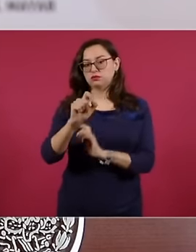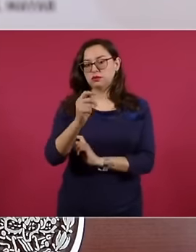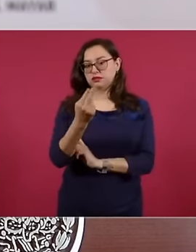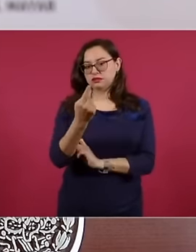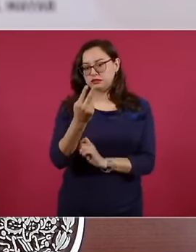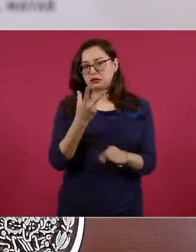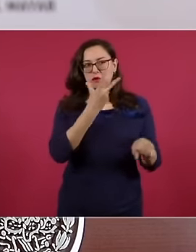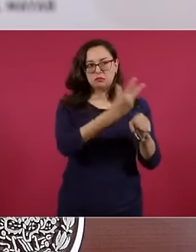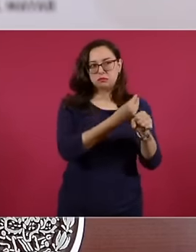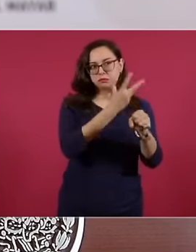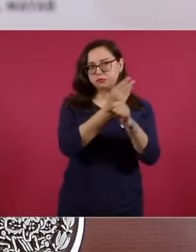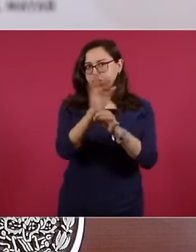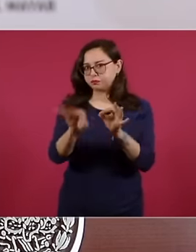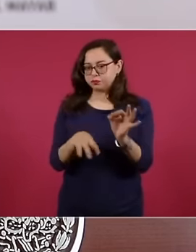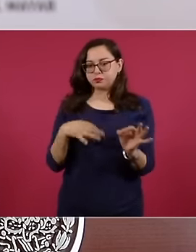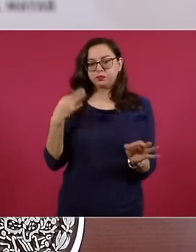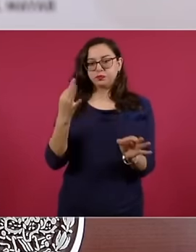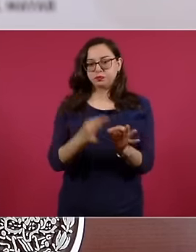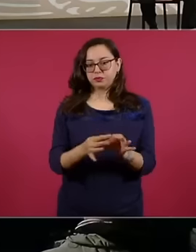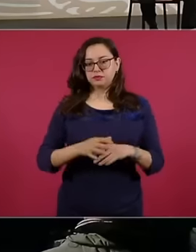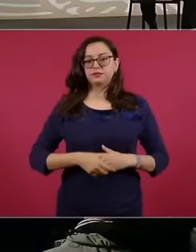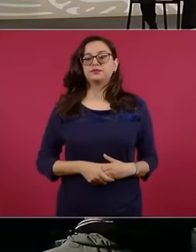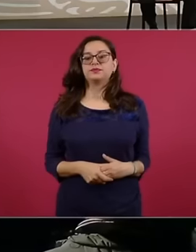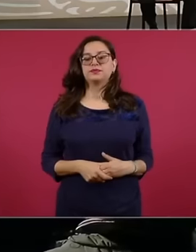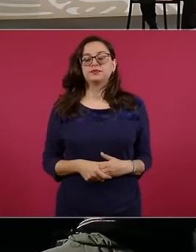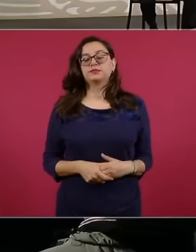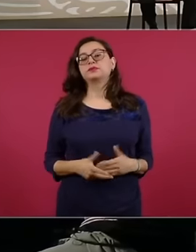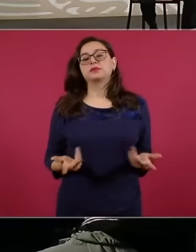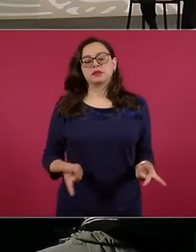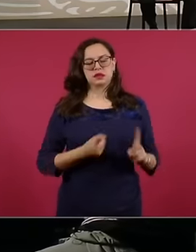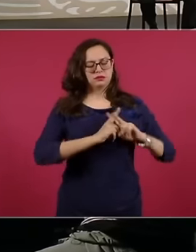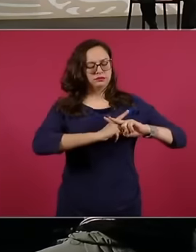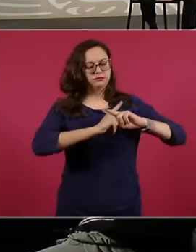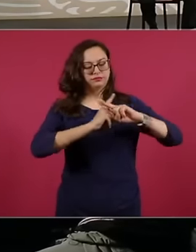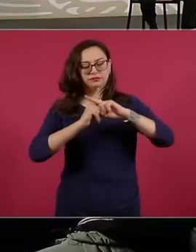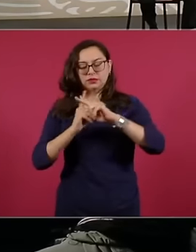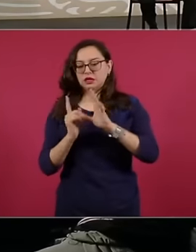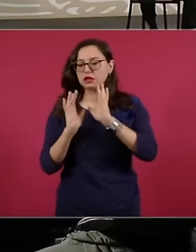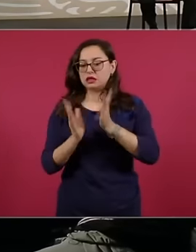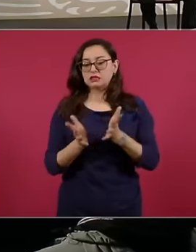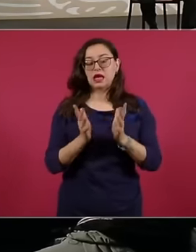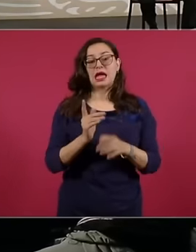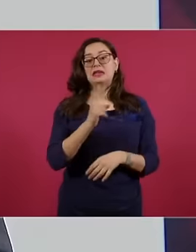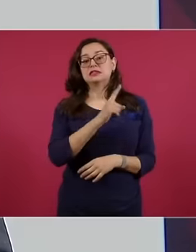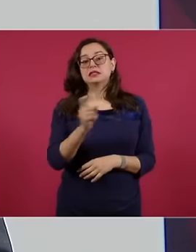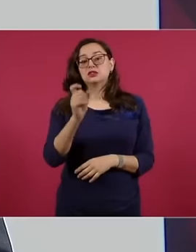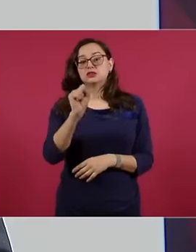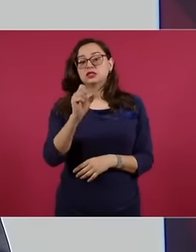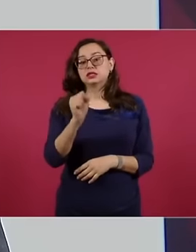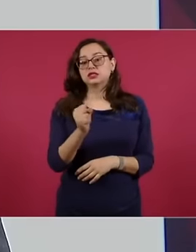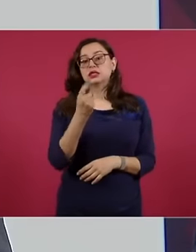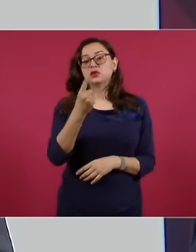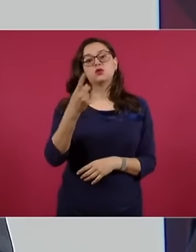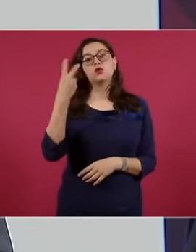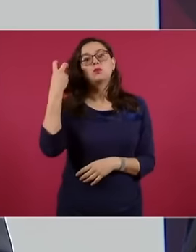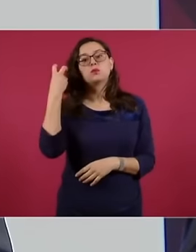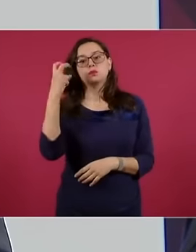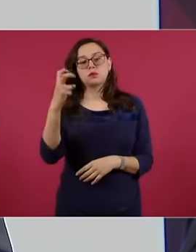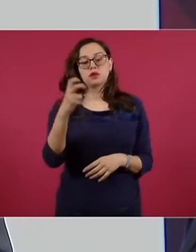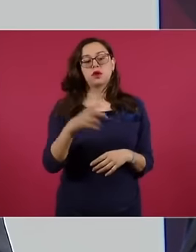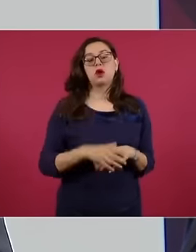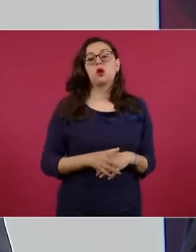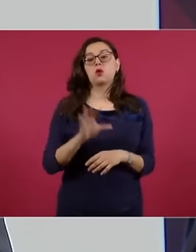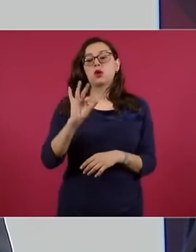statistics regarding passengers. We have made 161 trips so far this year. We have moved 4,431